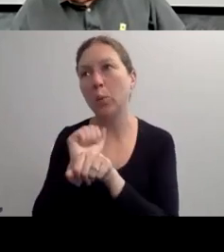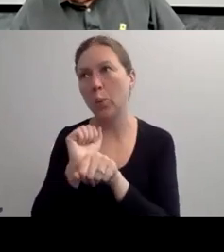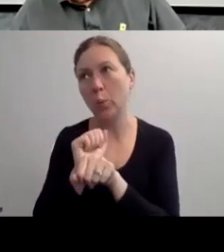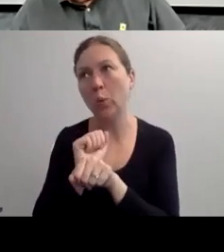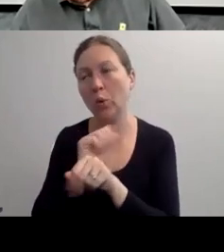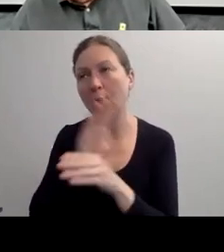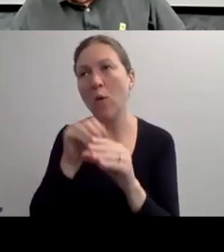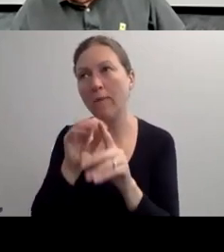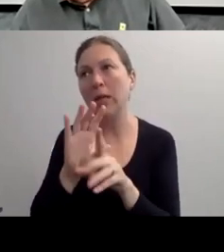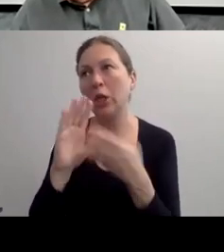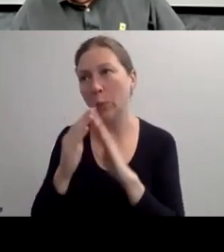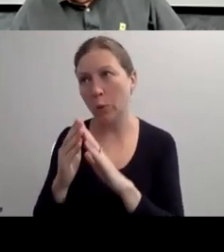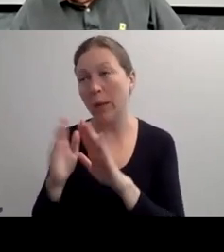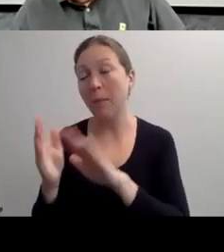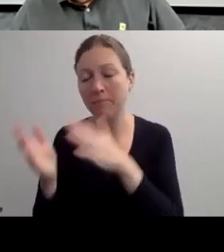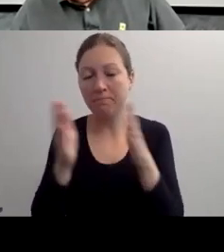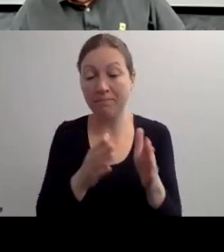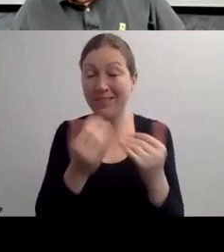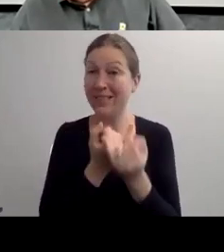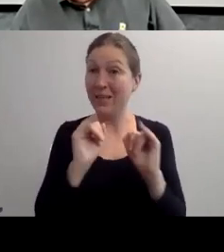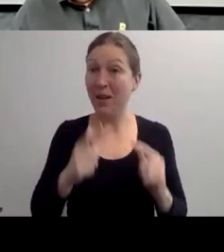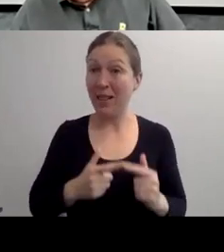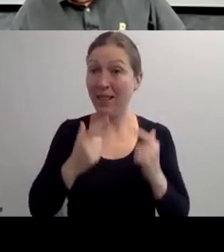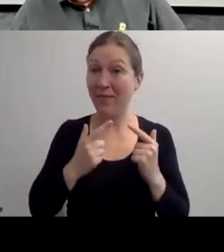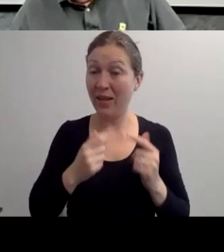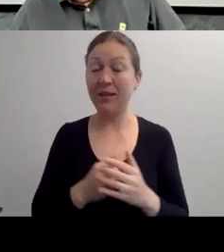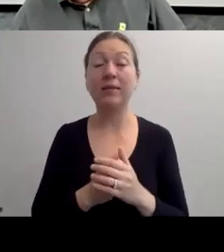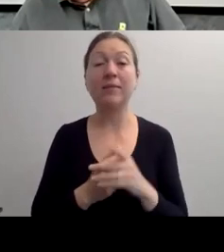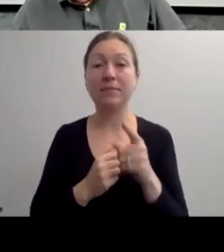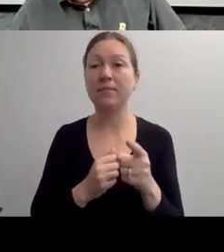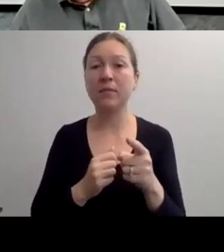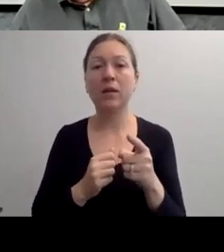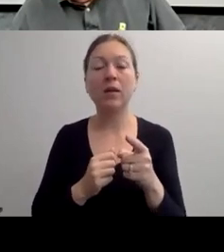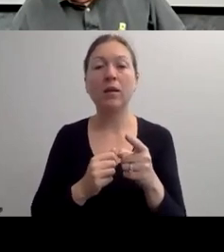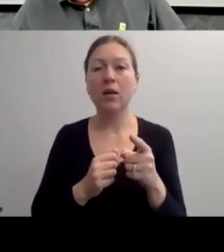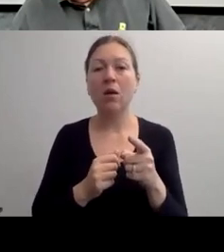ARE SOME OF THE BEST AUTHORITIES ON WHAT THEY NEED AND WHEN THEY NEED IT.